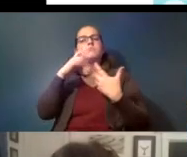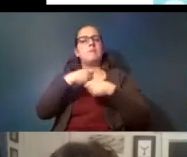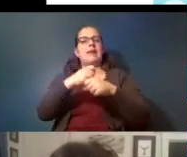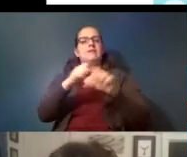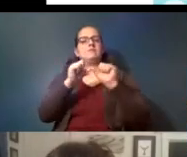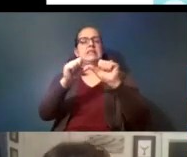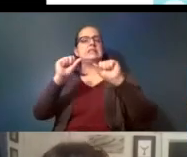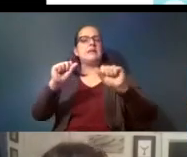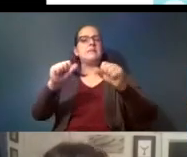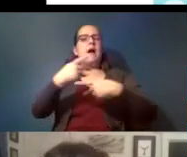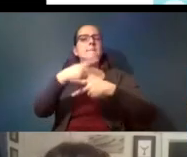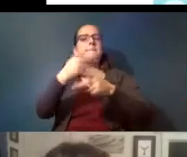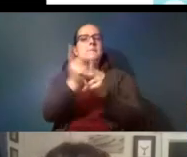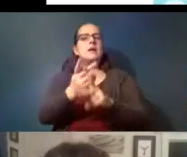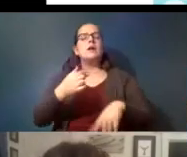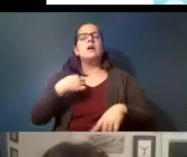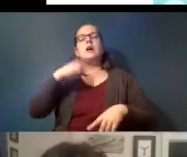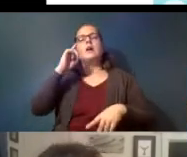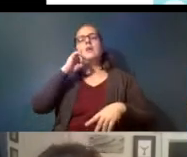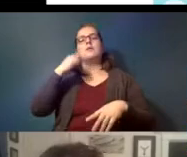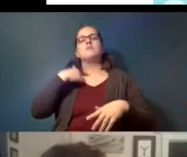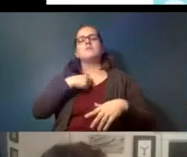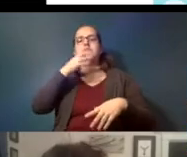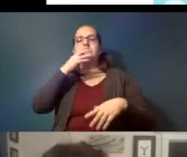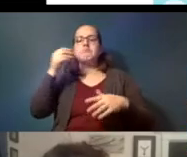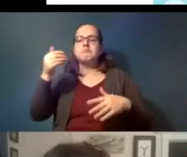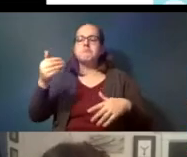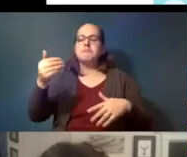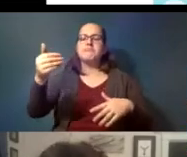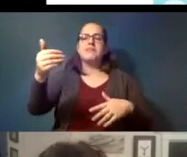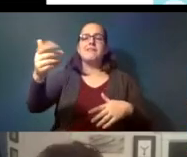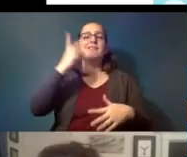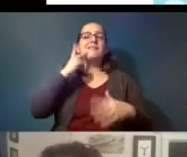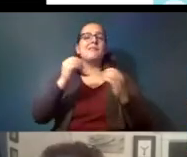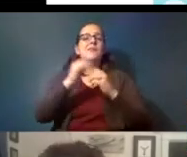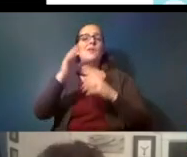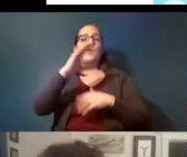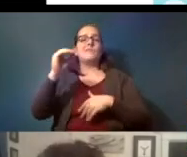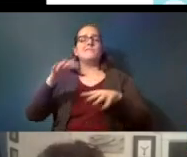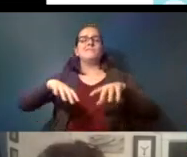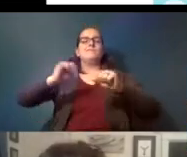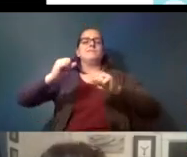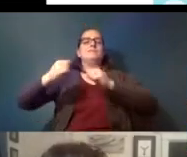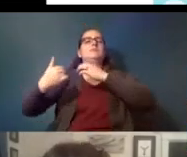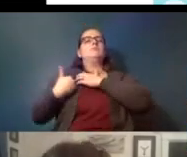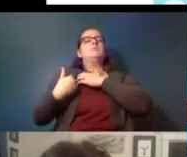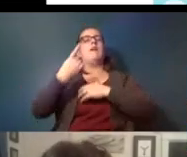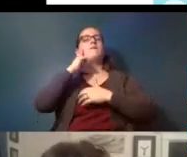know and that i think we're gradually going to see more companies taking responsibility for the waste